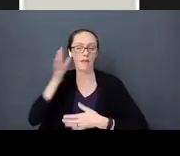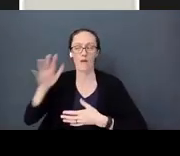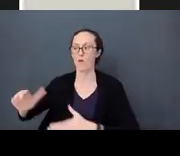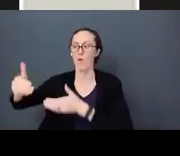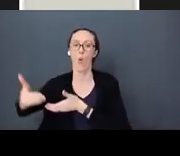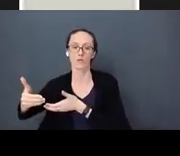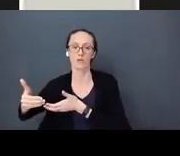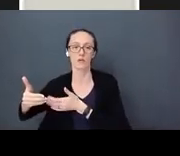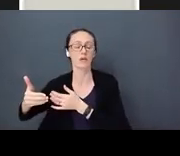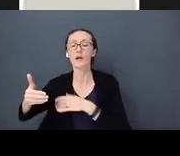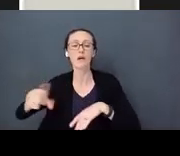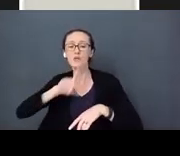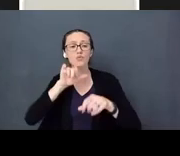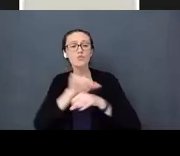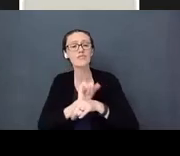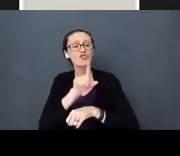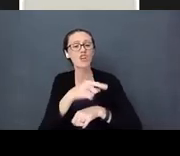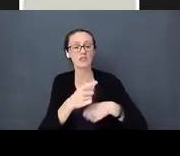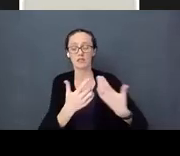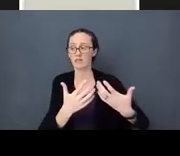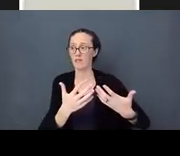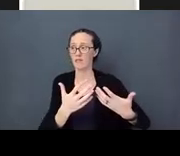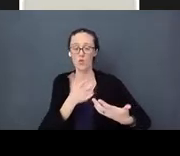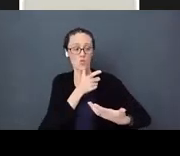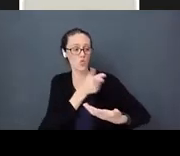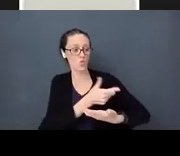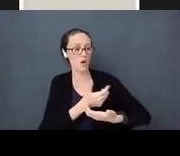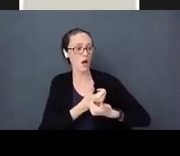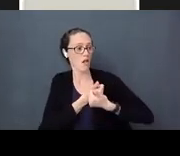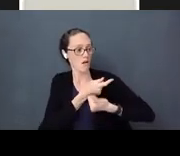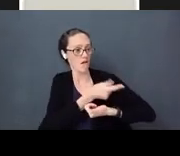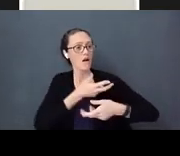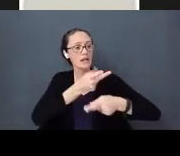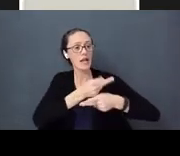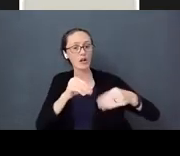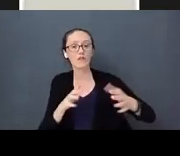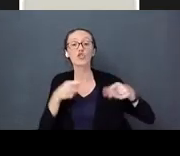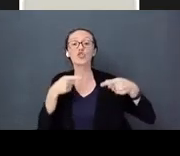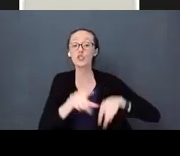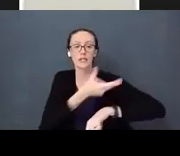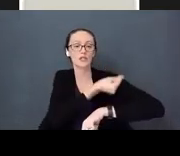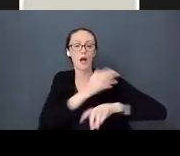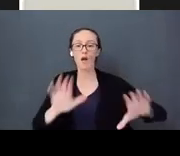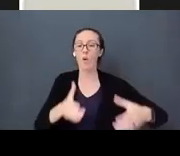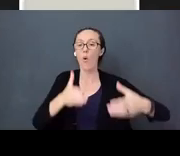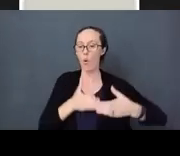touch alone, the touch of the caregiver holding the child during the shot that lowered the child’s